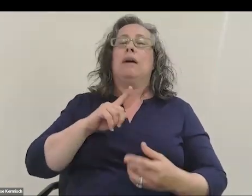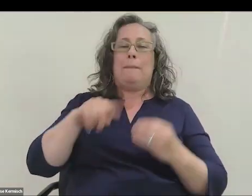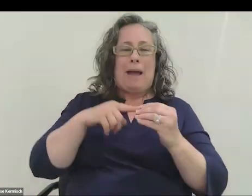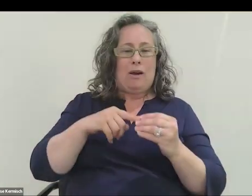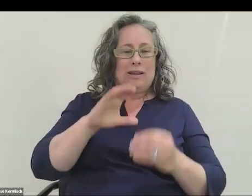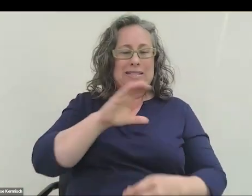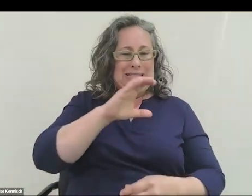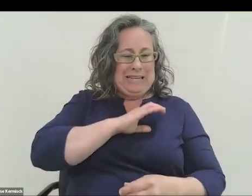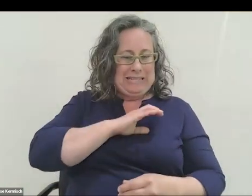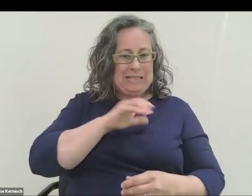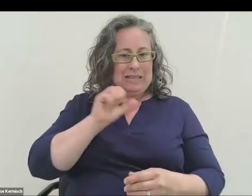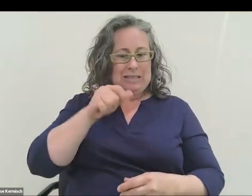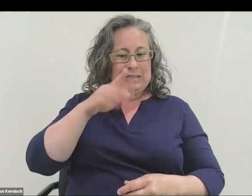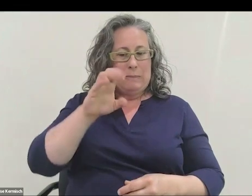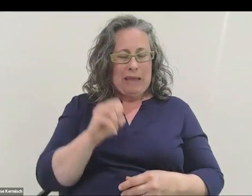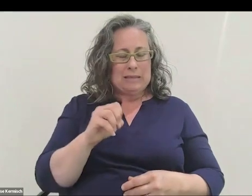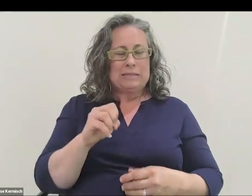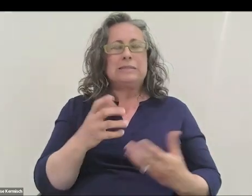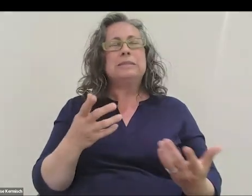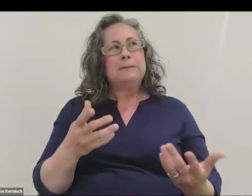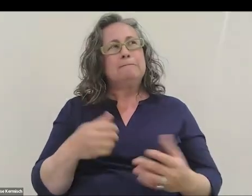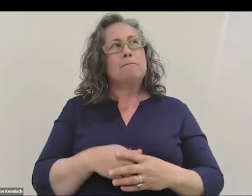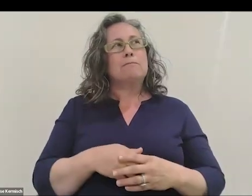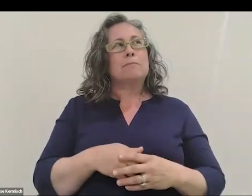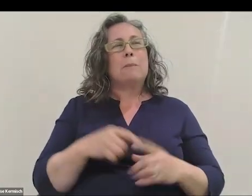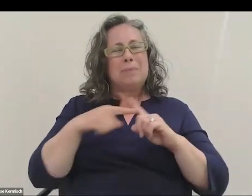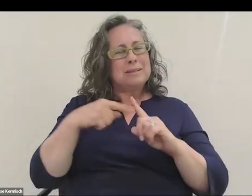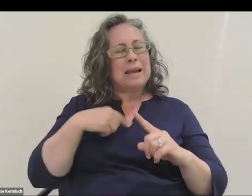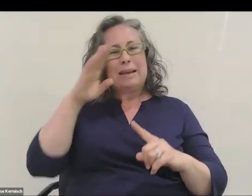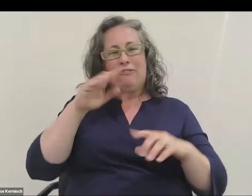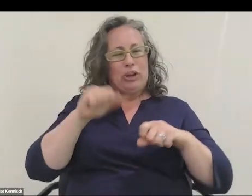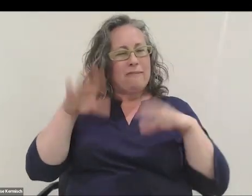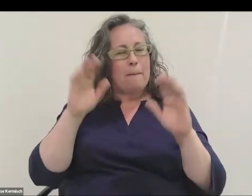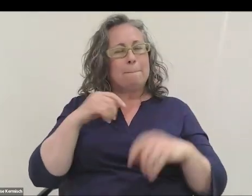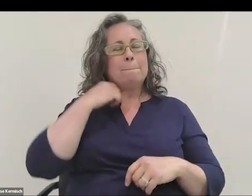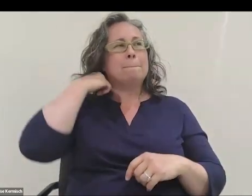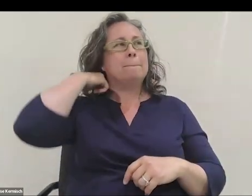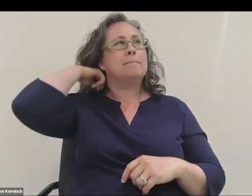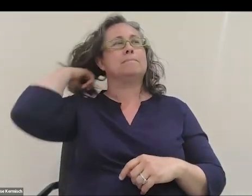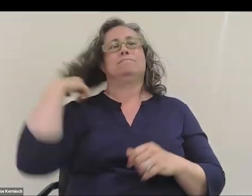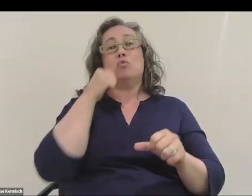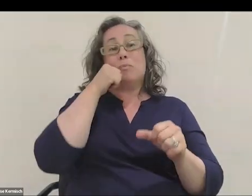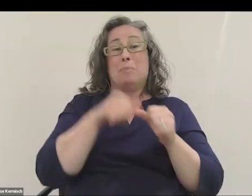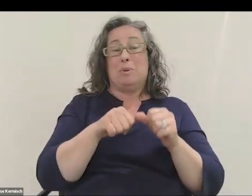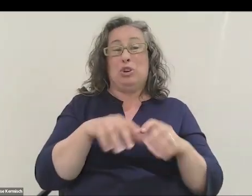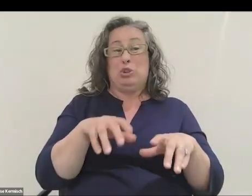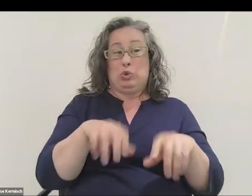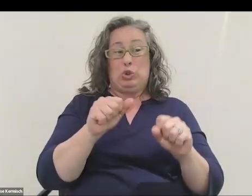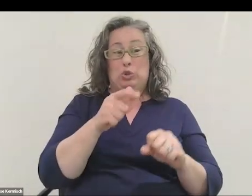some that have made it easier, but I think I also just never gave up. Like I said at the beginning, it took me 27 years to get to space.